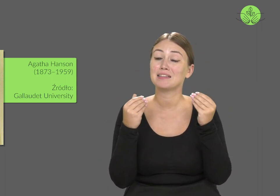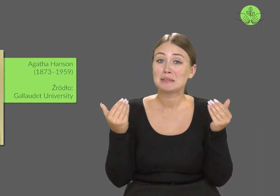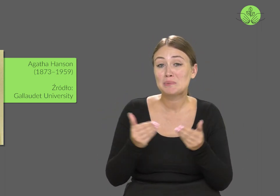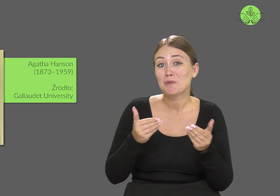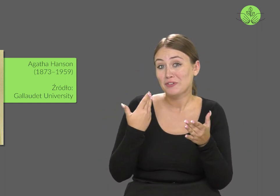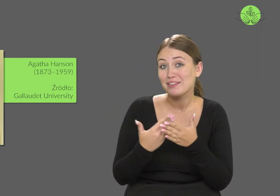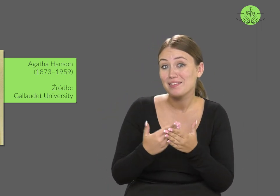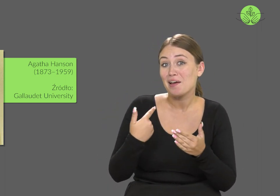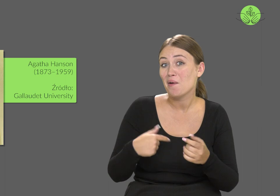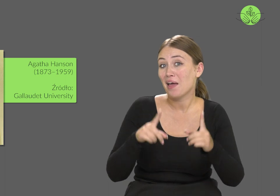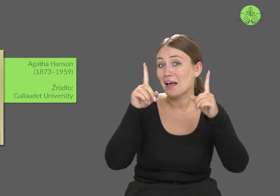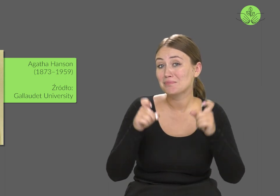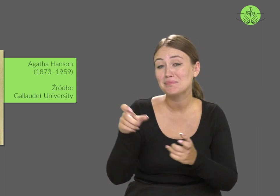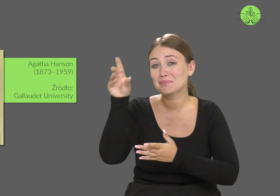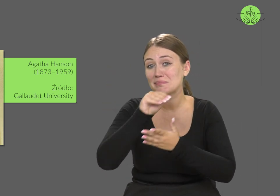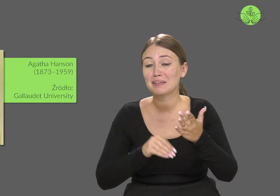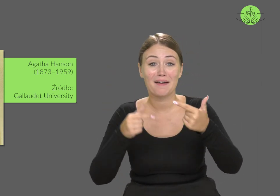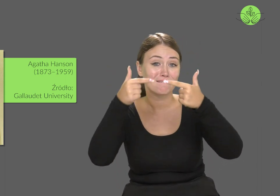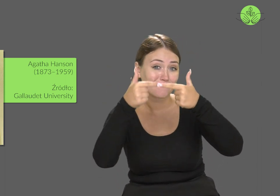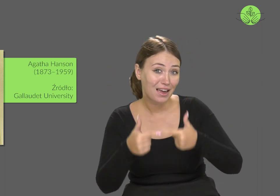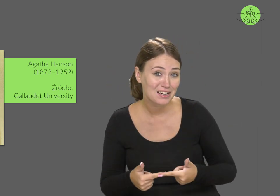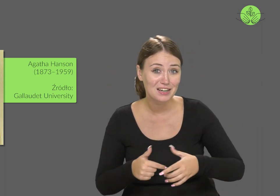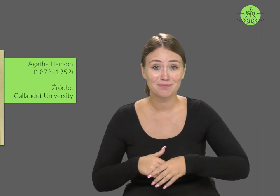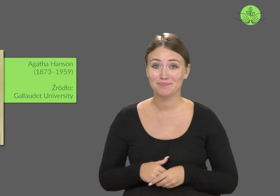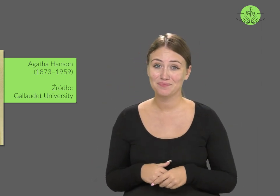Maybe that's why I wrote poems."